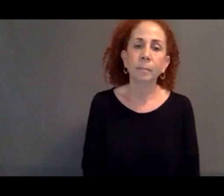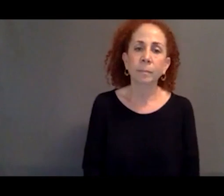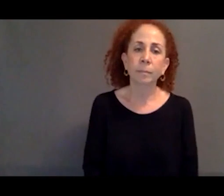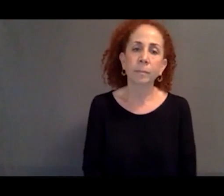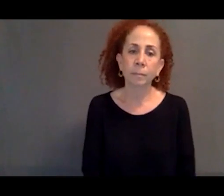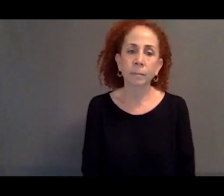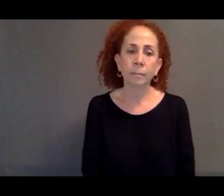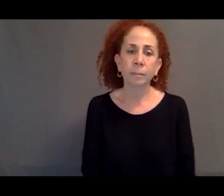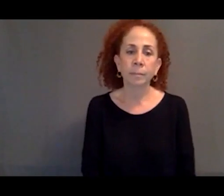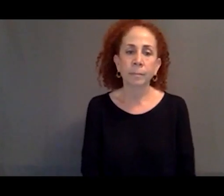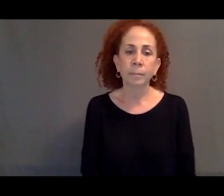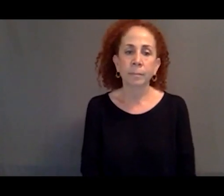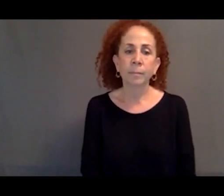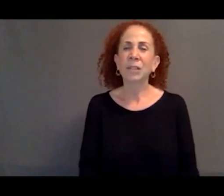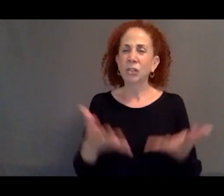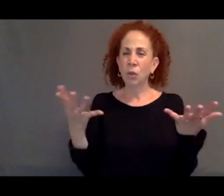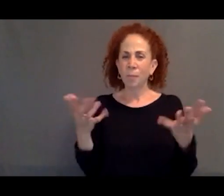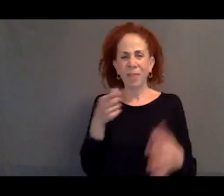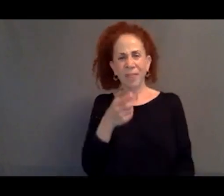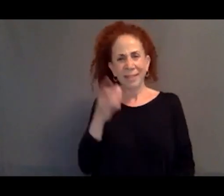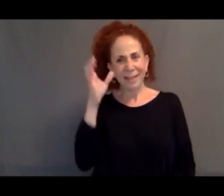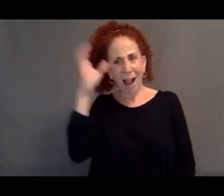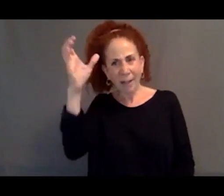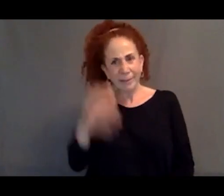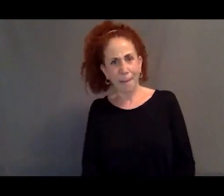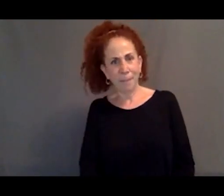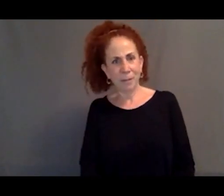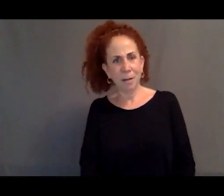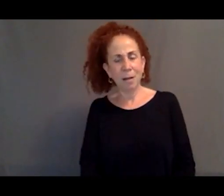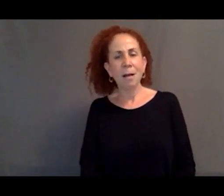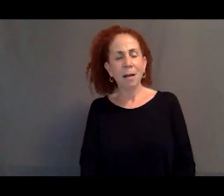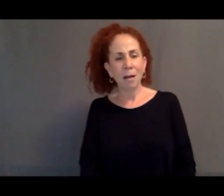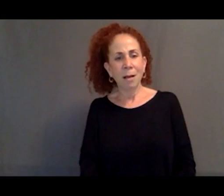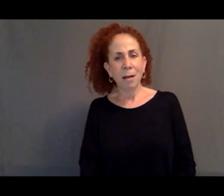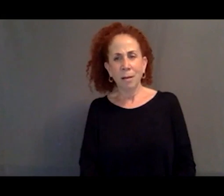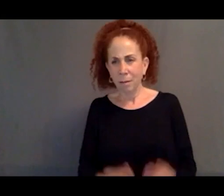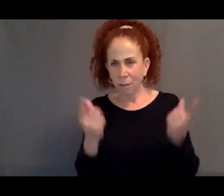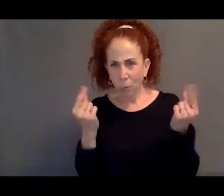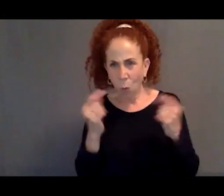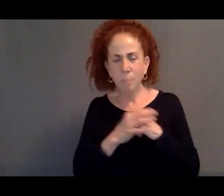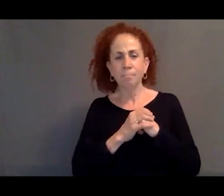So this idea of externalizing asylum